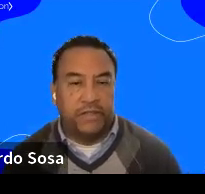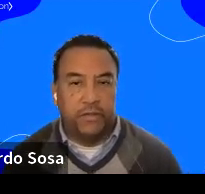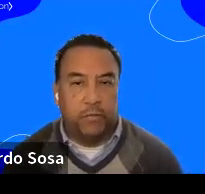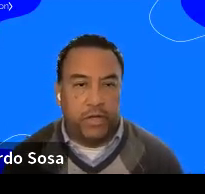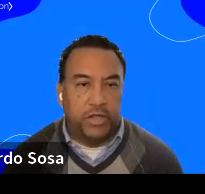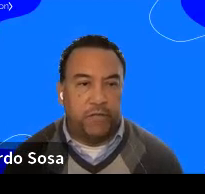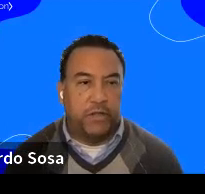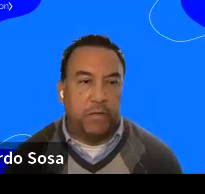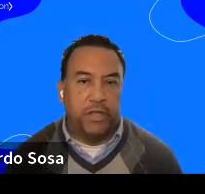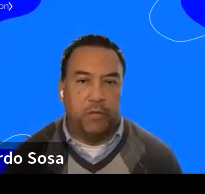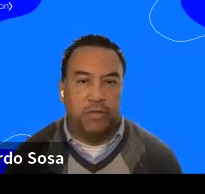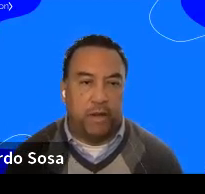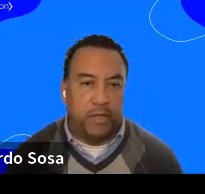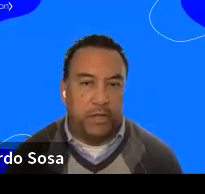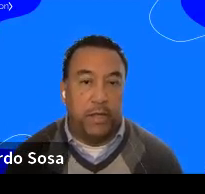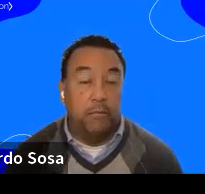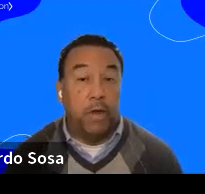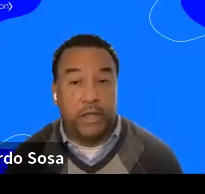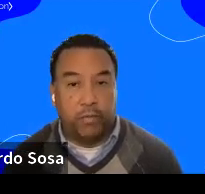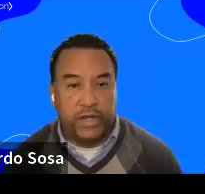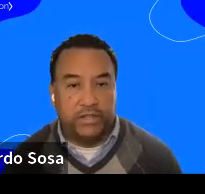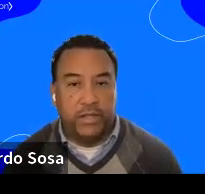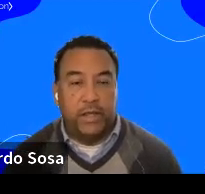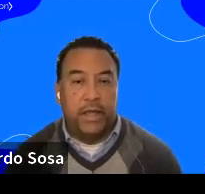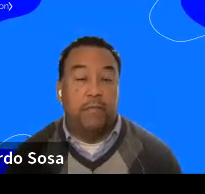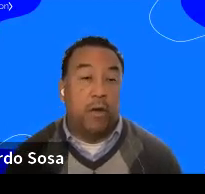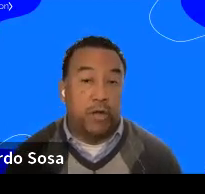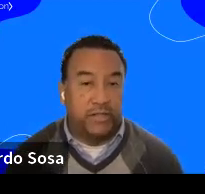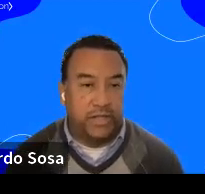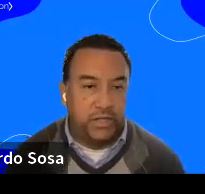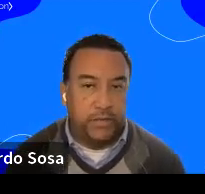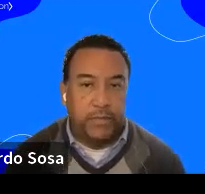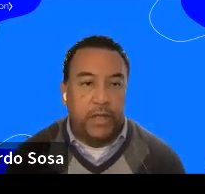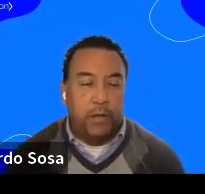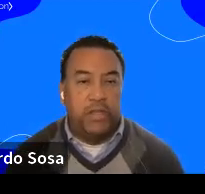San Francisco Mayor socket. So how's in your development? Monkey Brains in my organization?